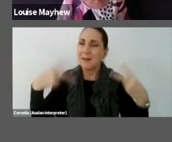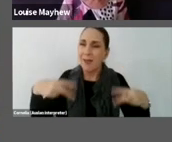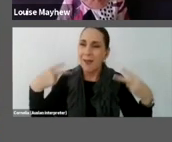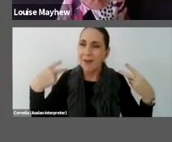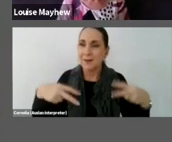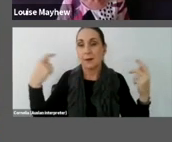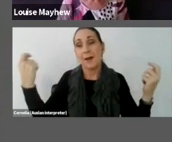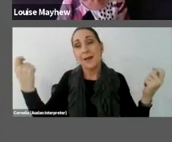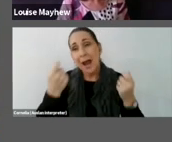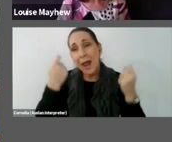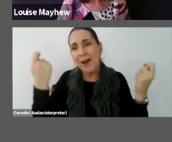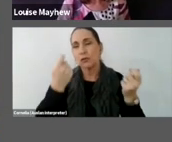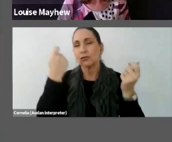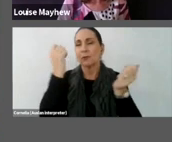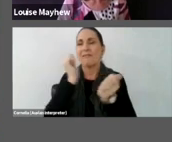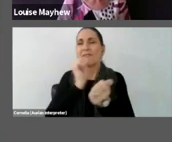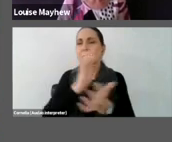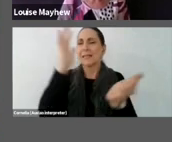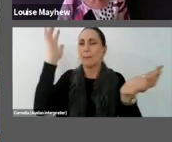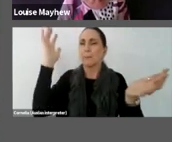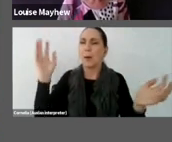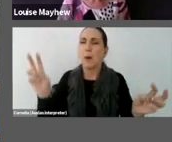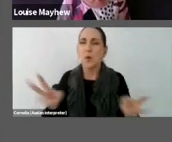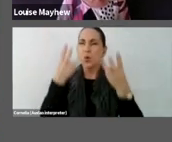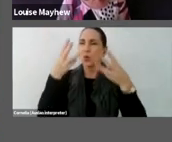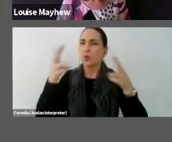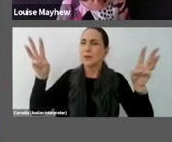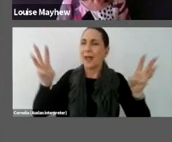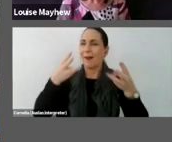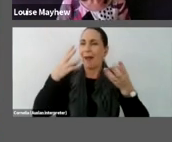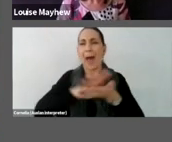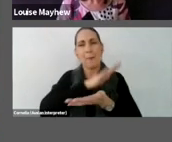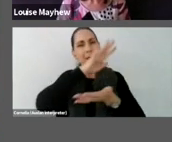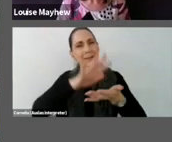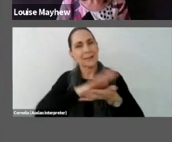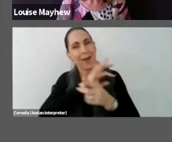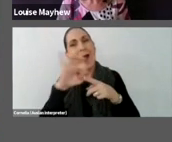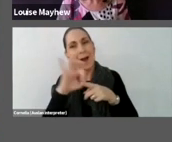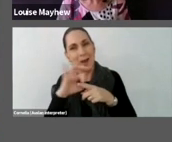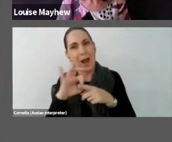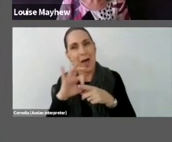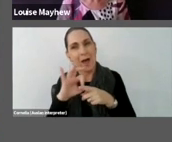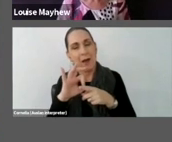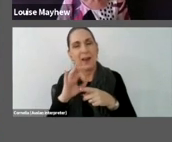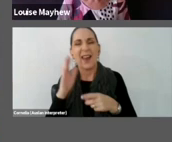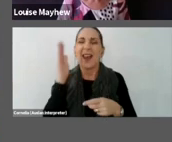freedom, music, happiness and color over the concerns of capitalism and commerce